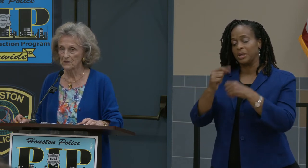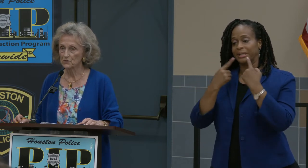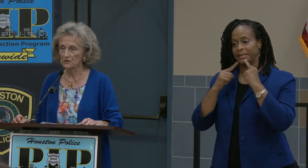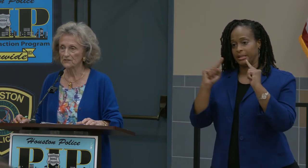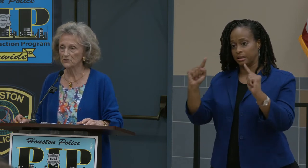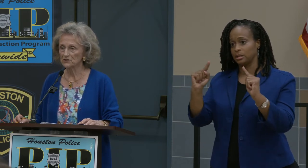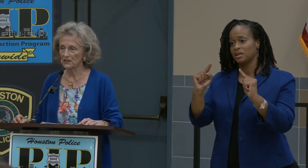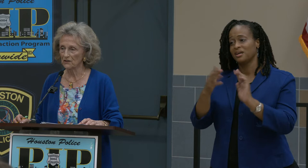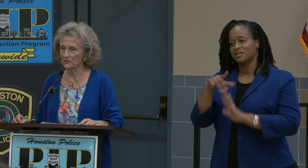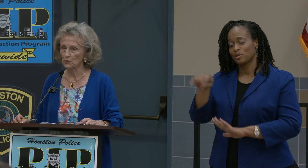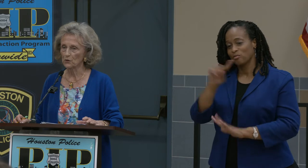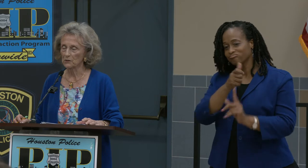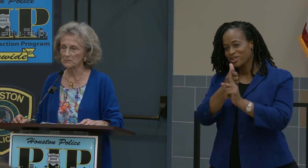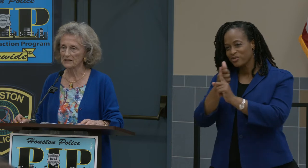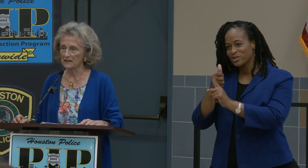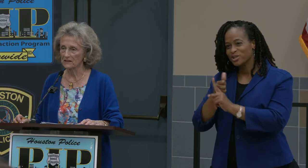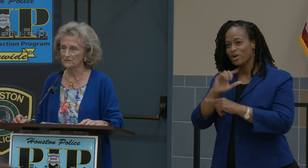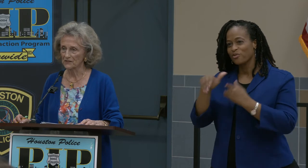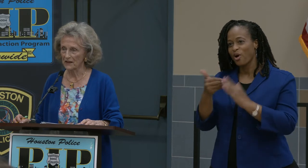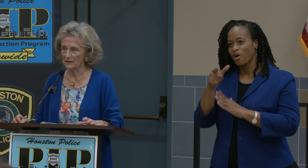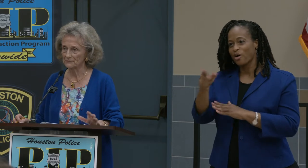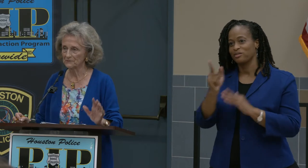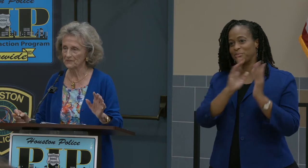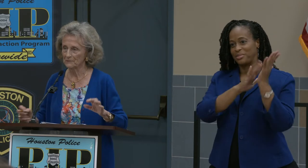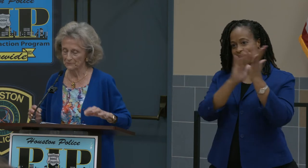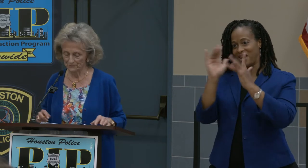So give yourselves all a big hand for that.